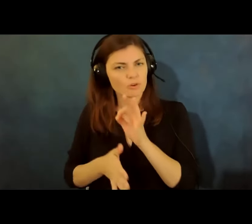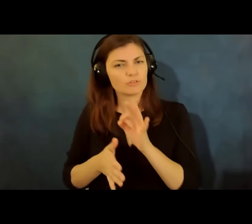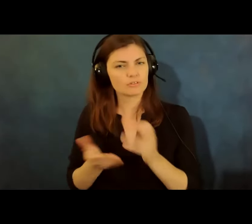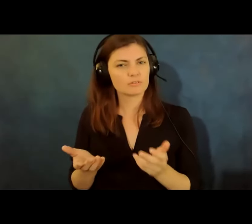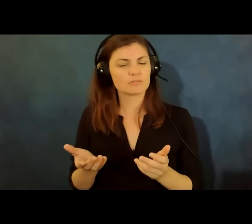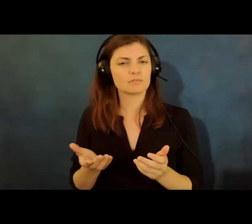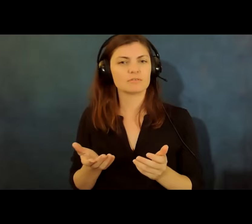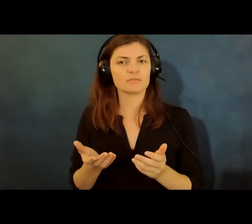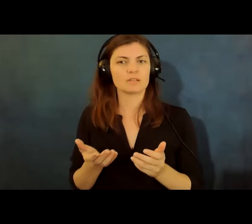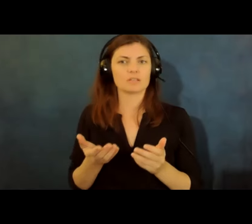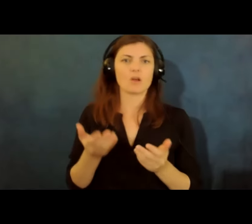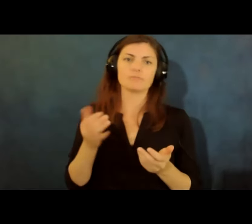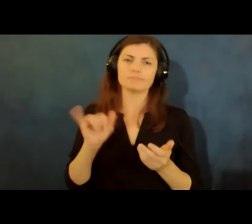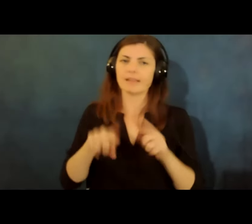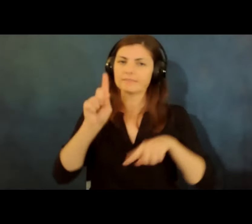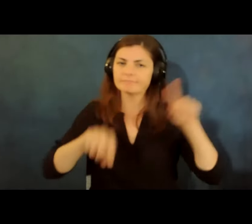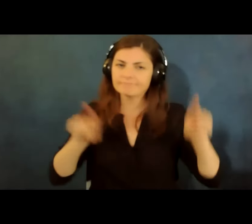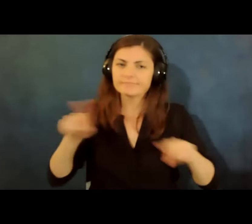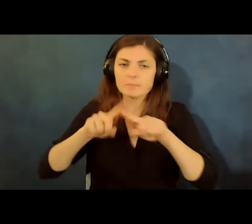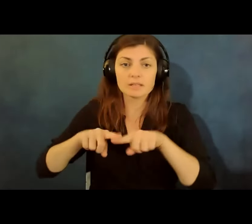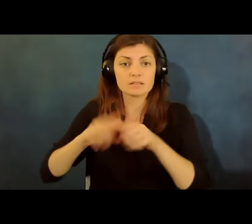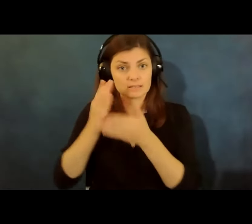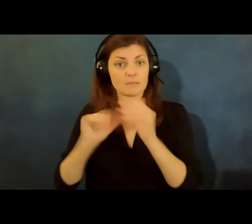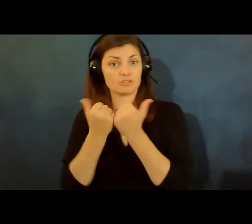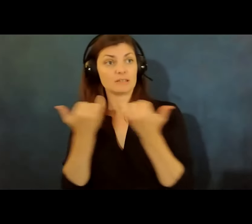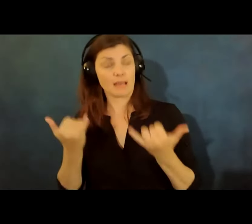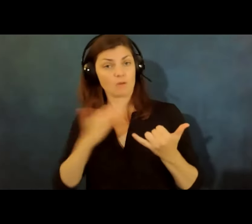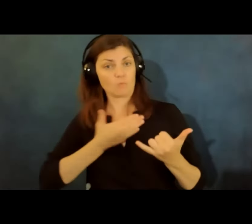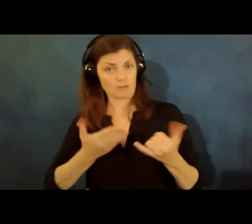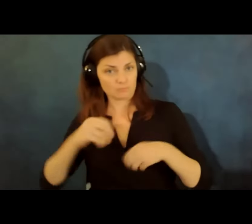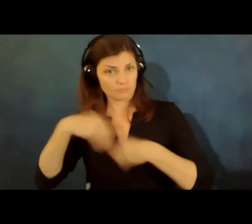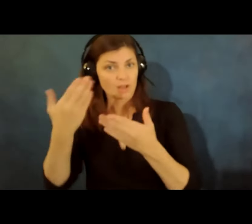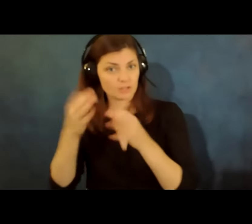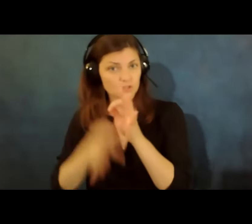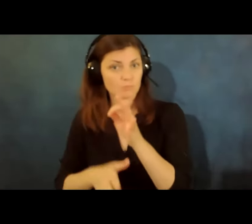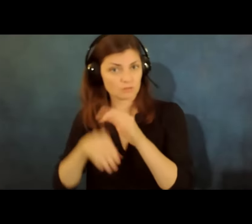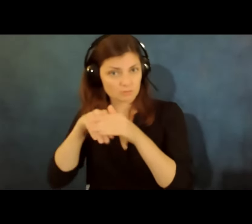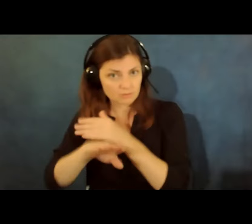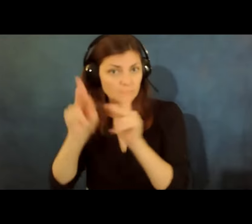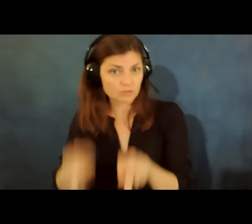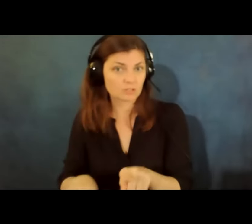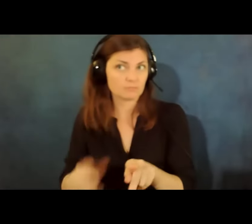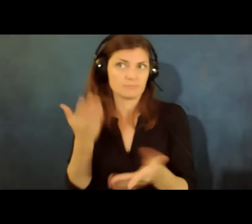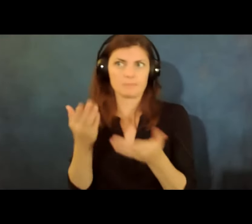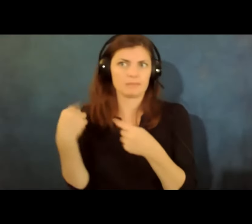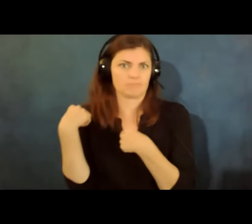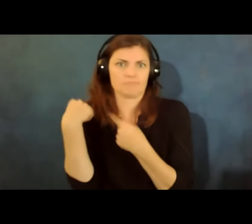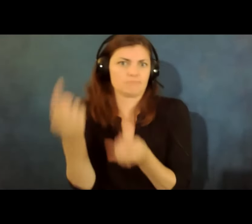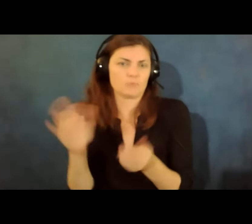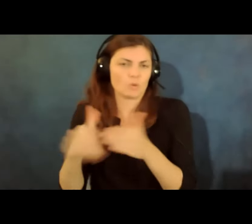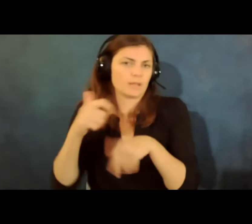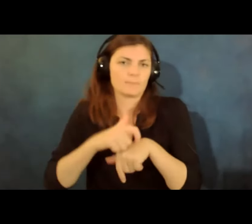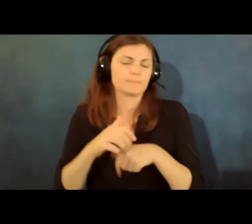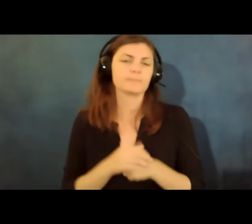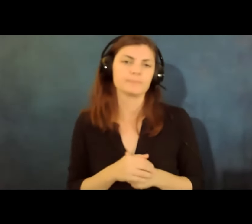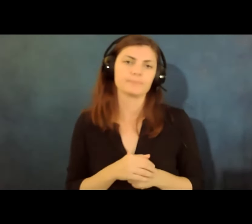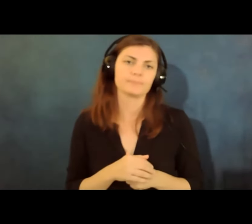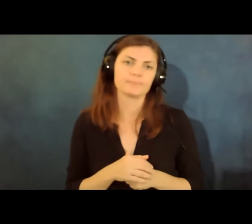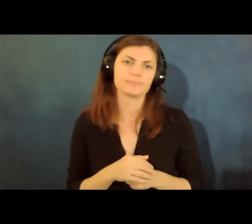is that varies some of them do provide it now and maybe always did um and so you know but if that's